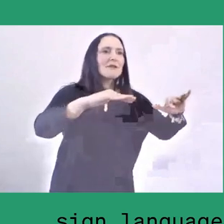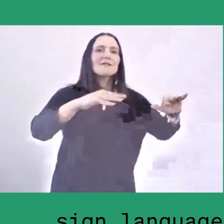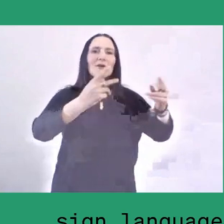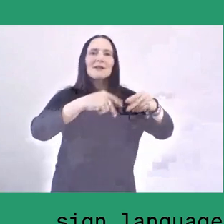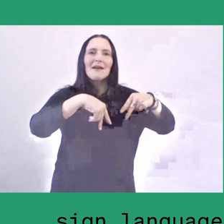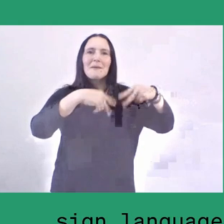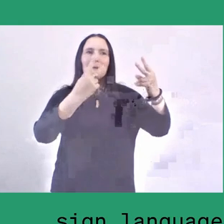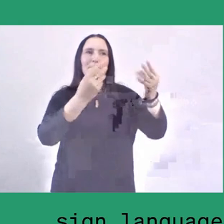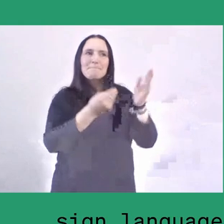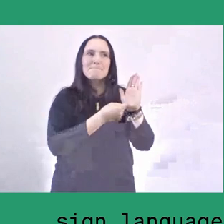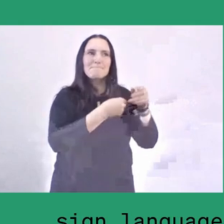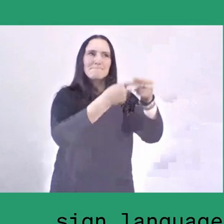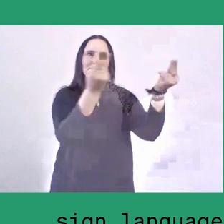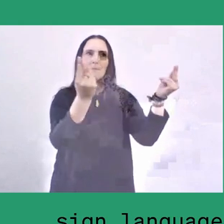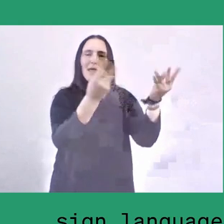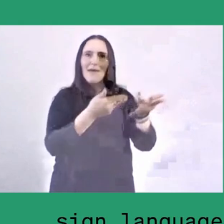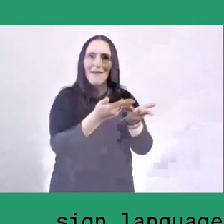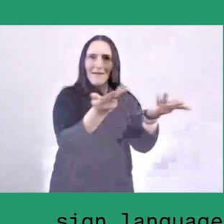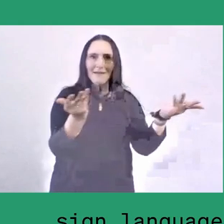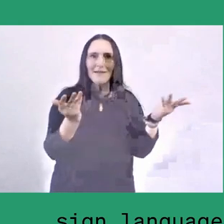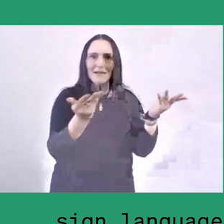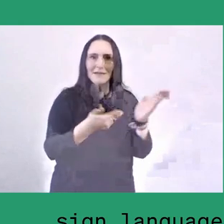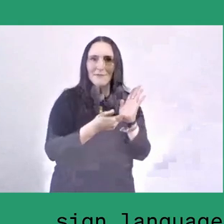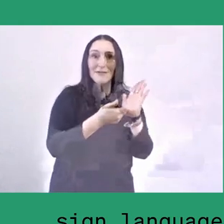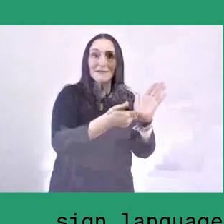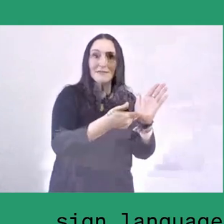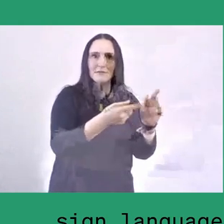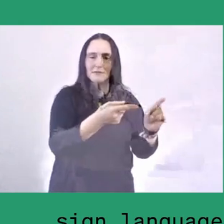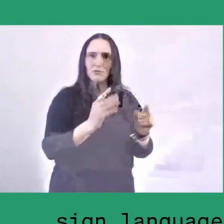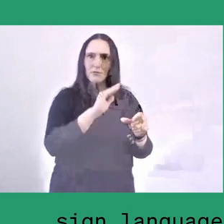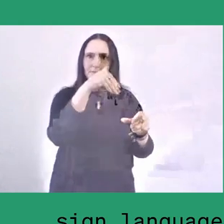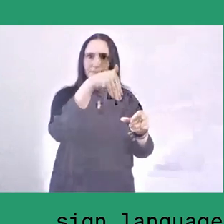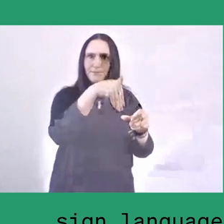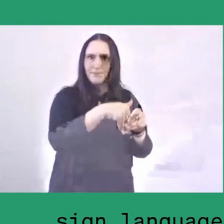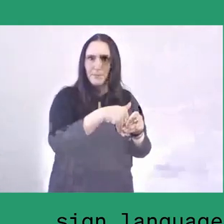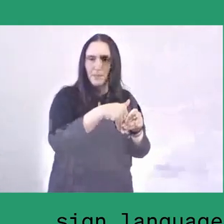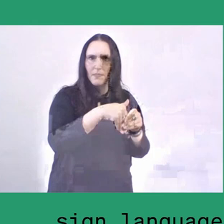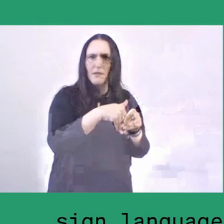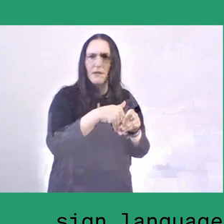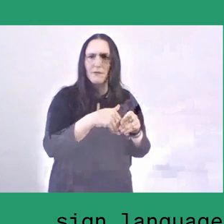And also to reflect... to be able to use...